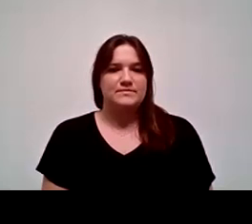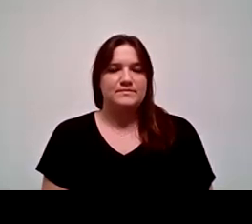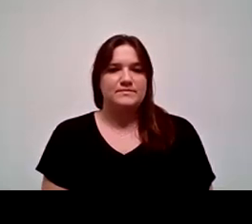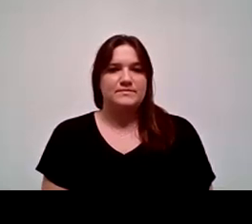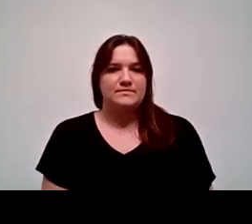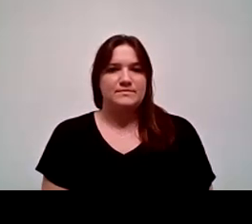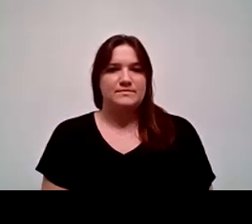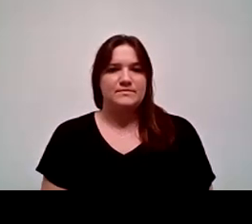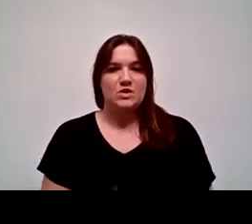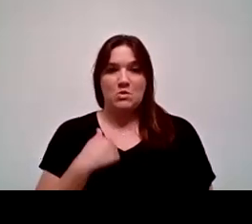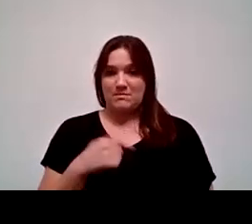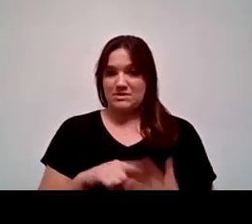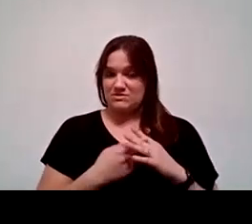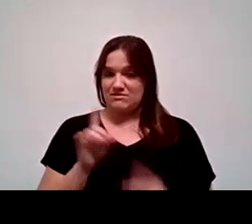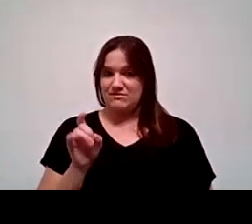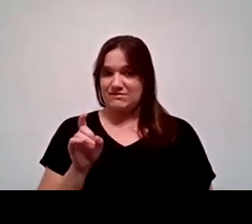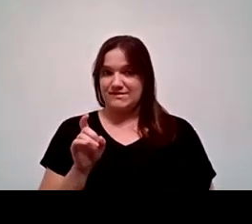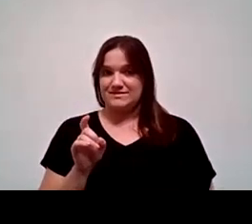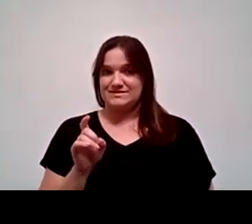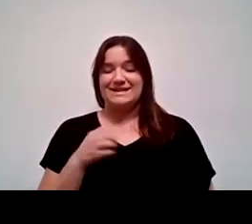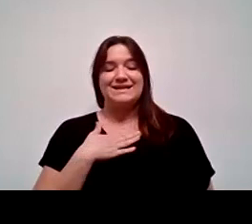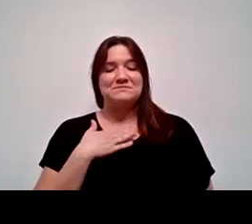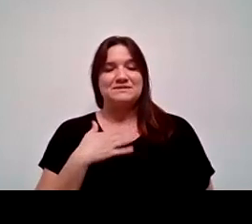Would you like for me to go first? Yes, please.